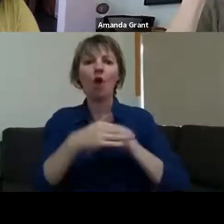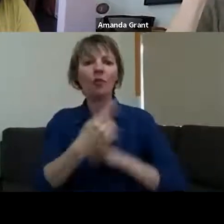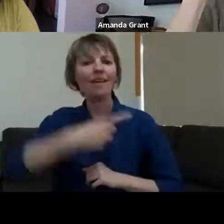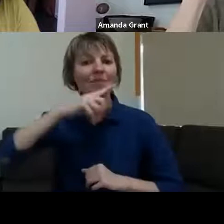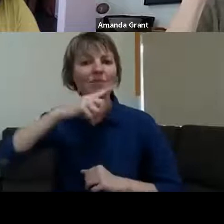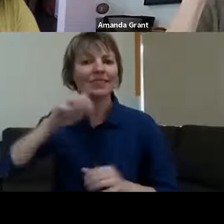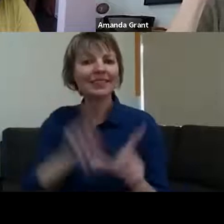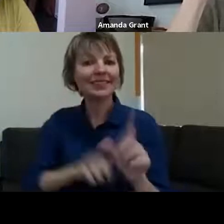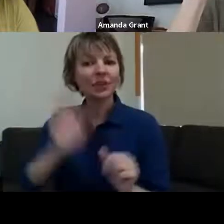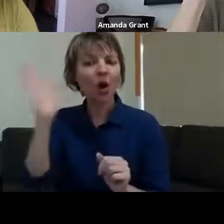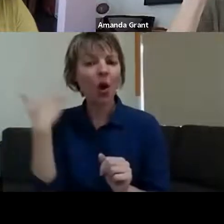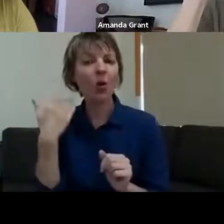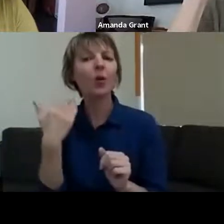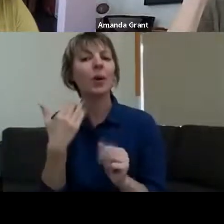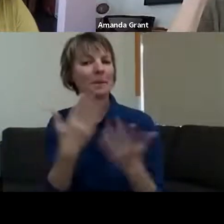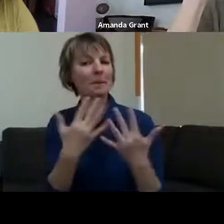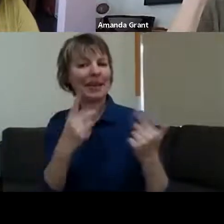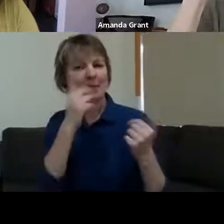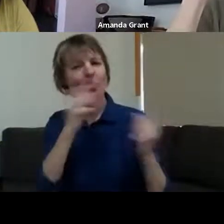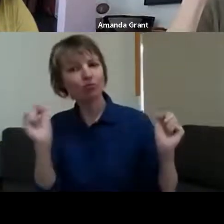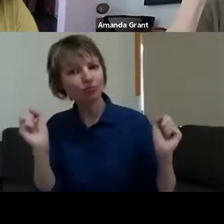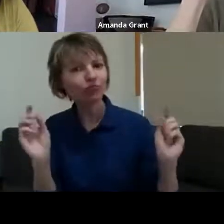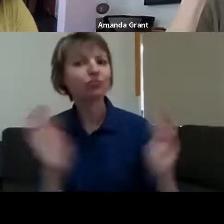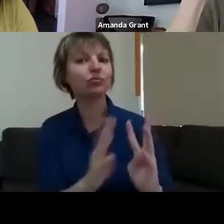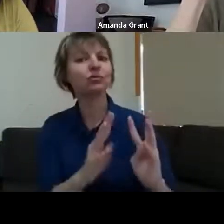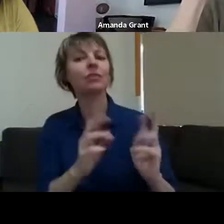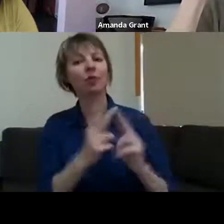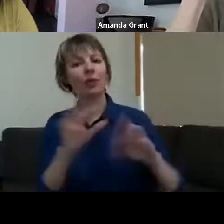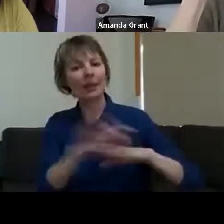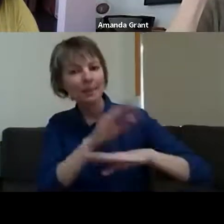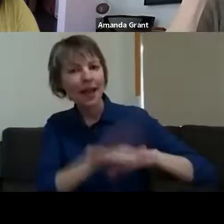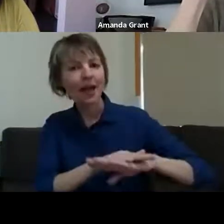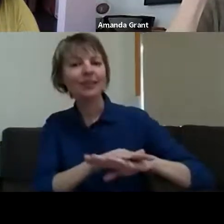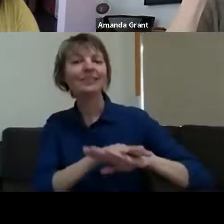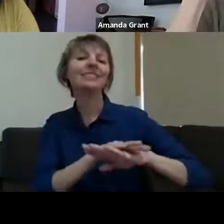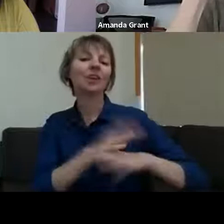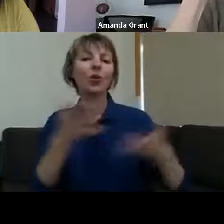married there as well. Quite beautiful, in the middle of the Bago